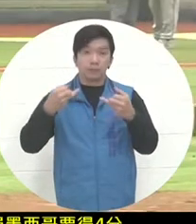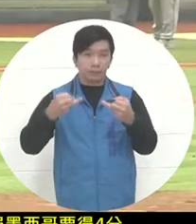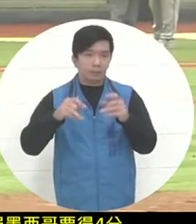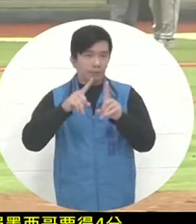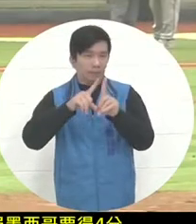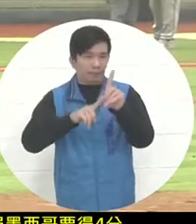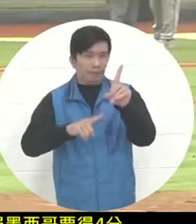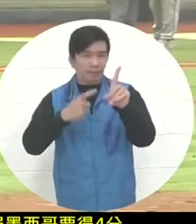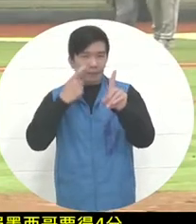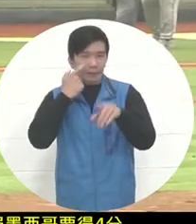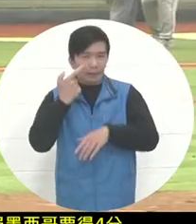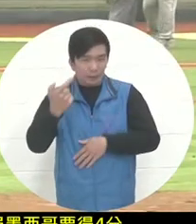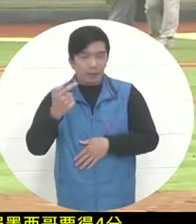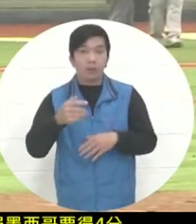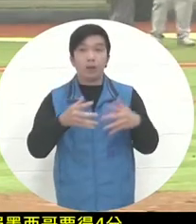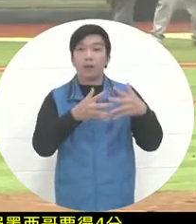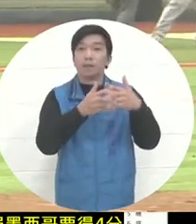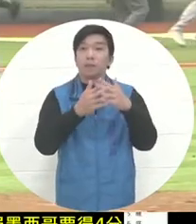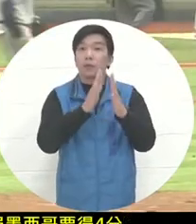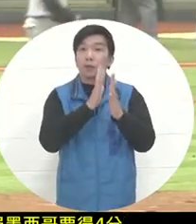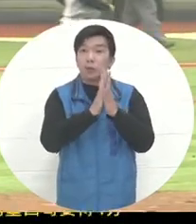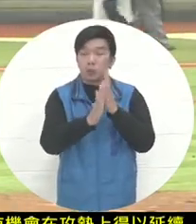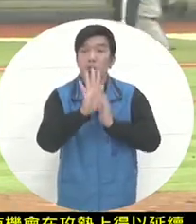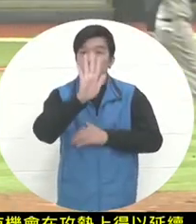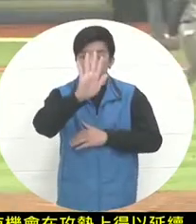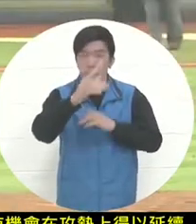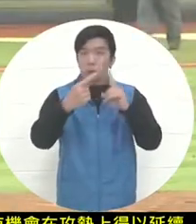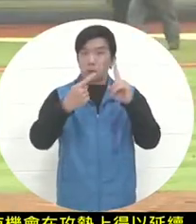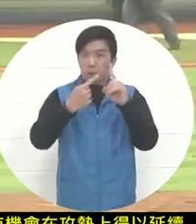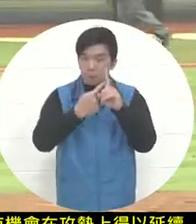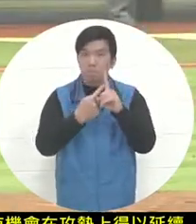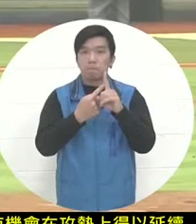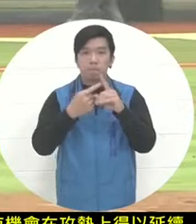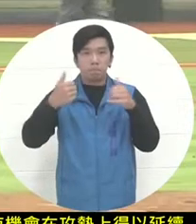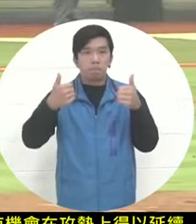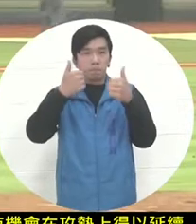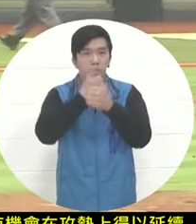it feels like the United States. The team seems to have to make some adjustments to a person on the field